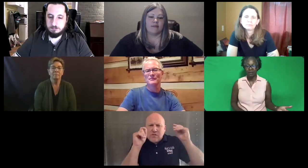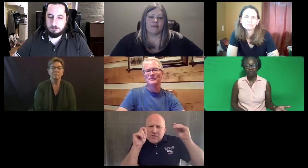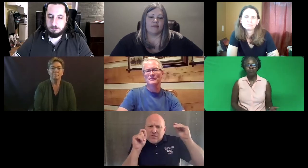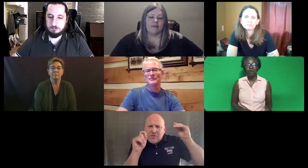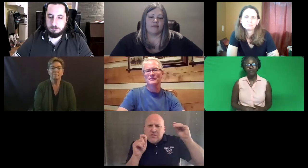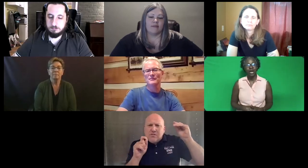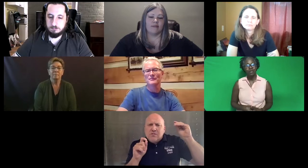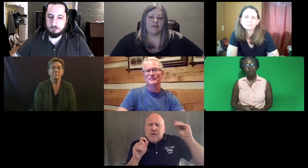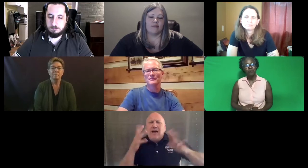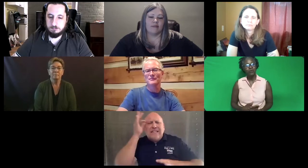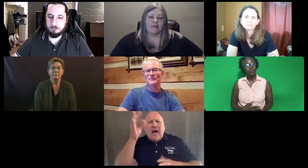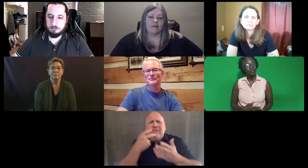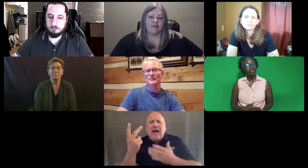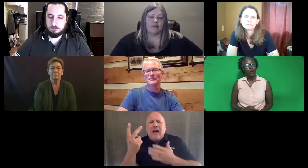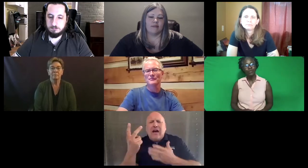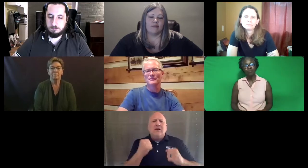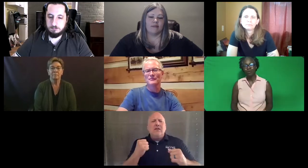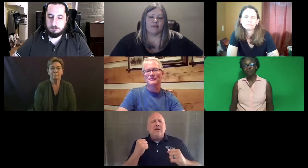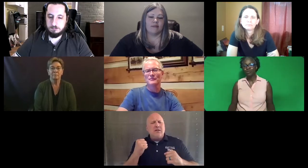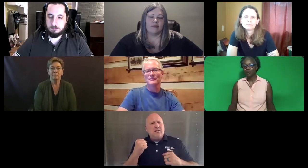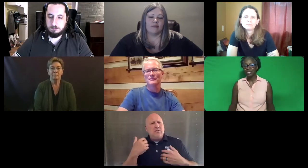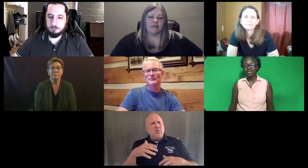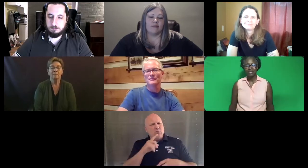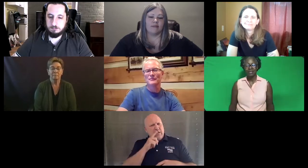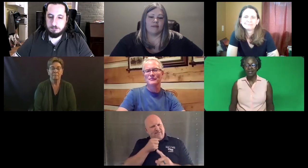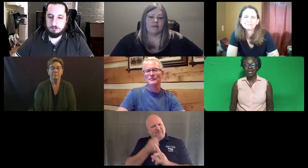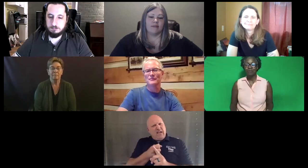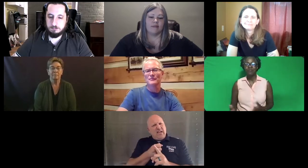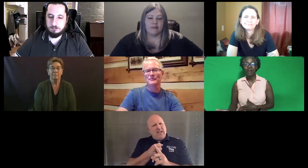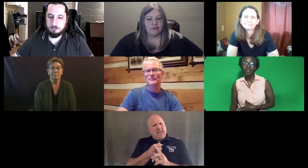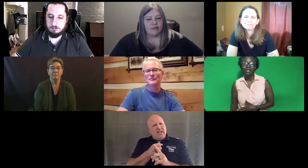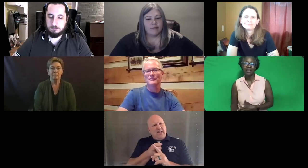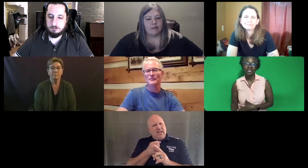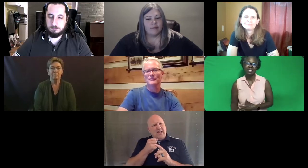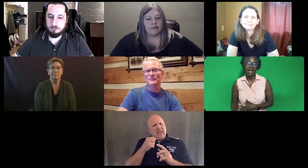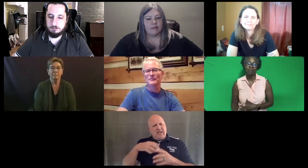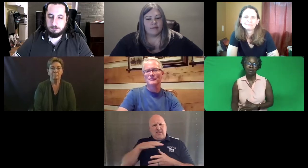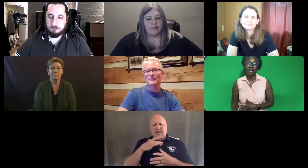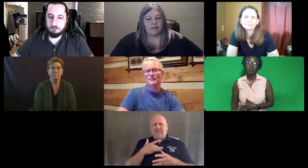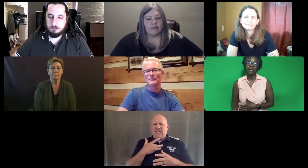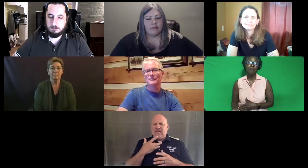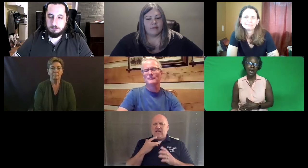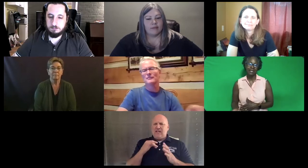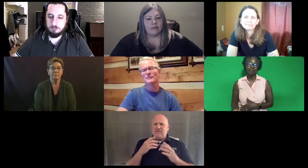But for other people going through multiple choice, they would fail the knowledge exam and that would impact them.